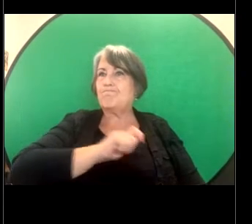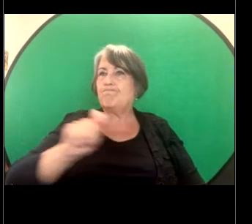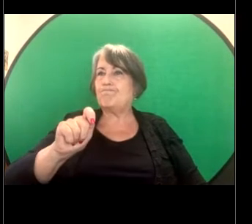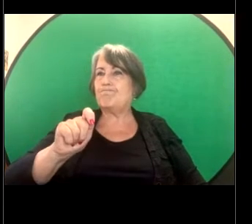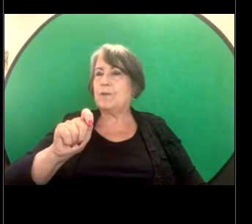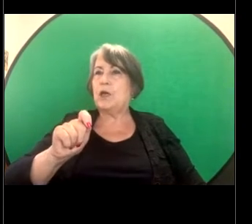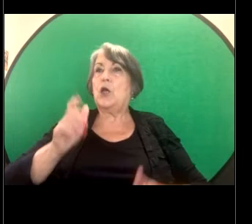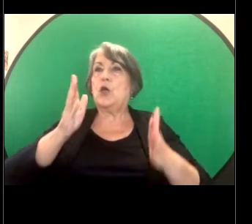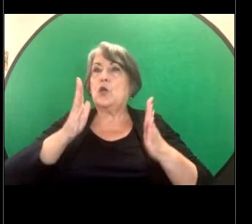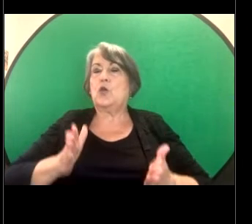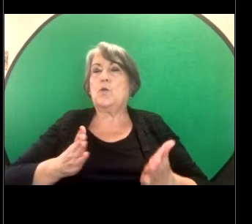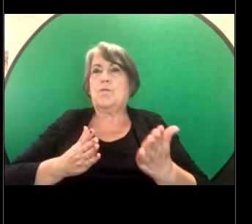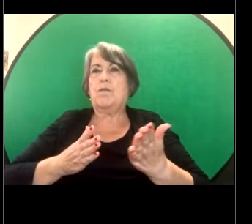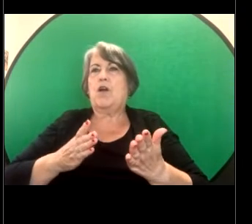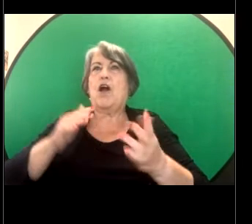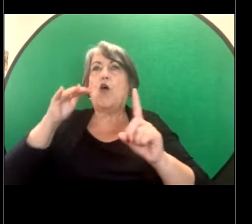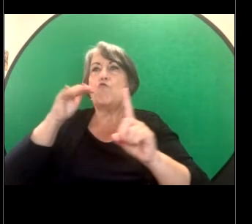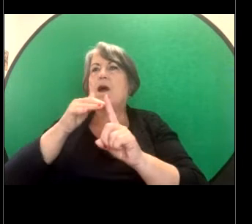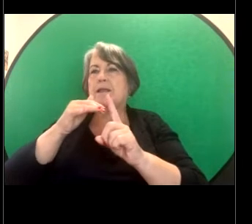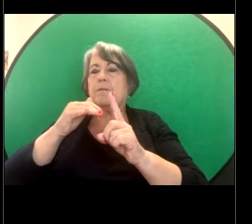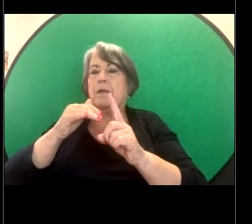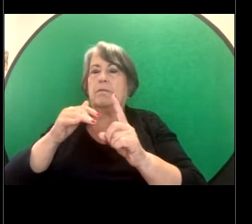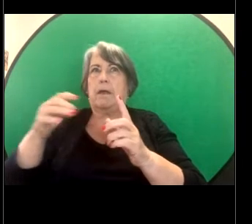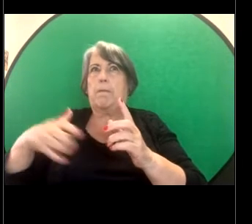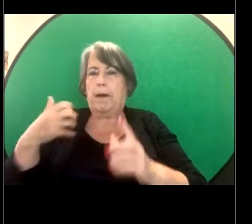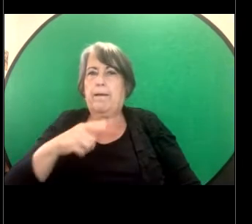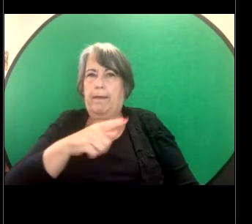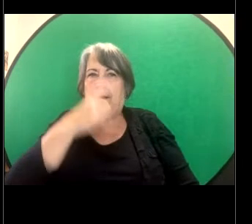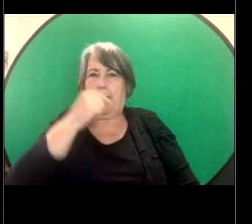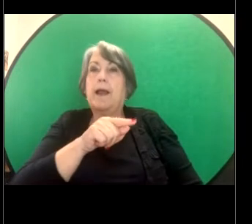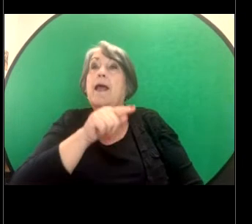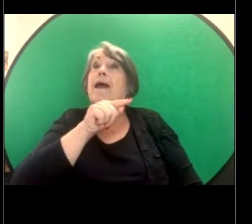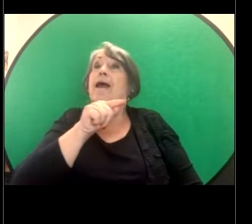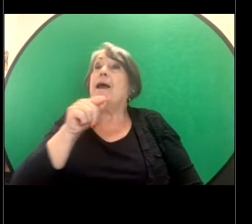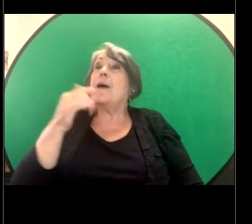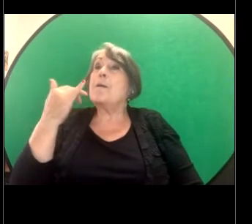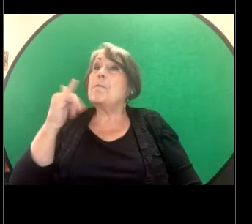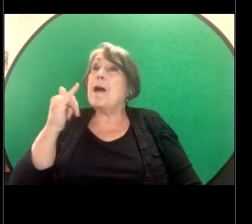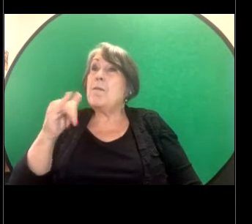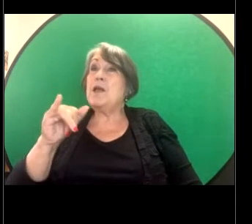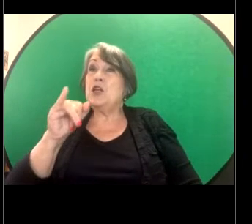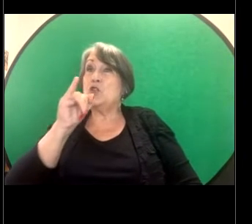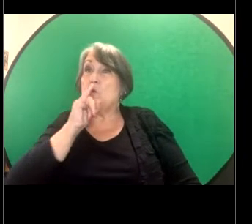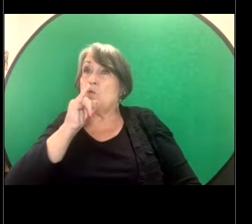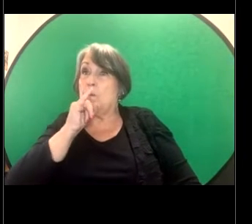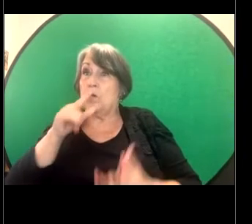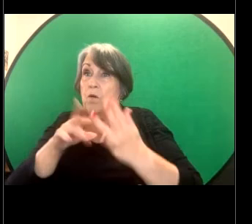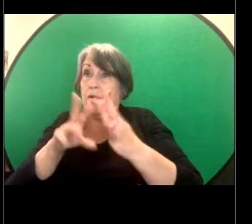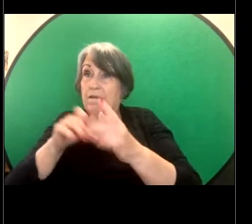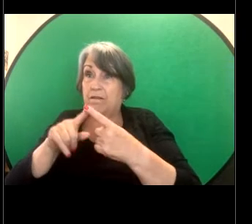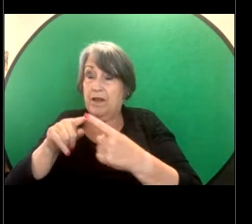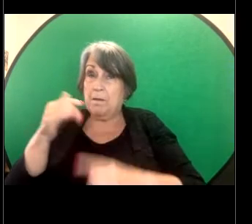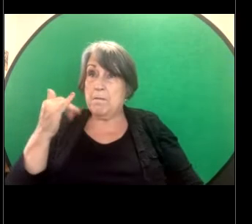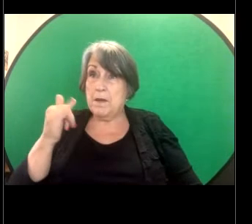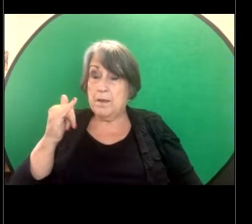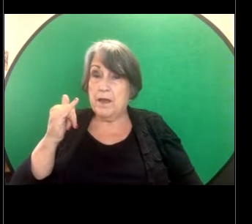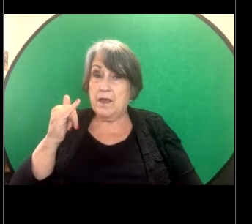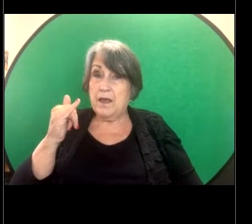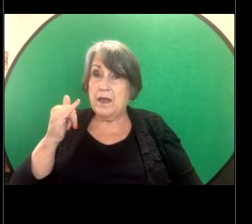So when sexual harassment is also - may also be a criminal offence, people should consider reporting